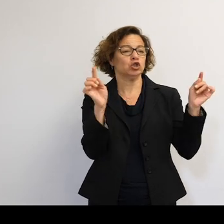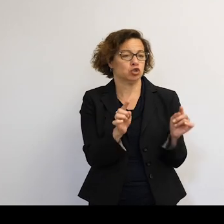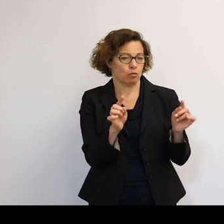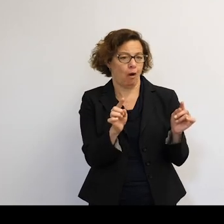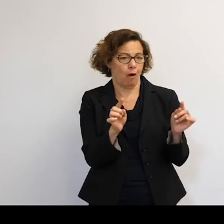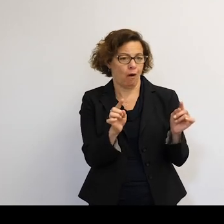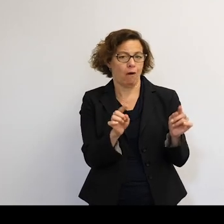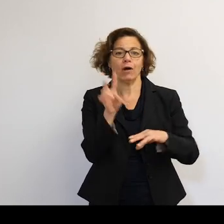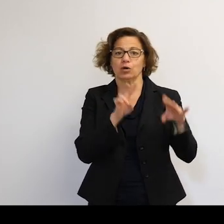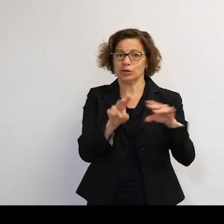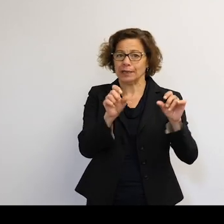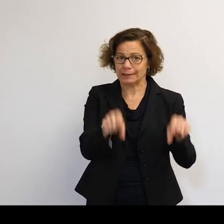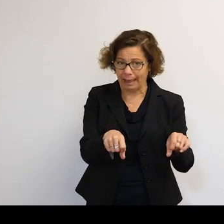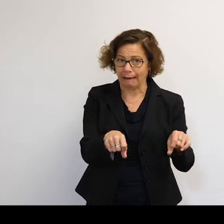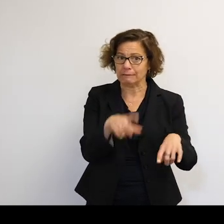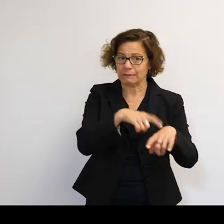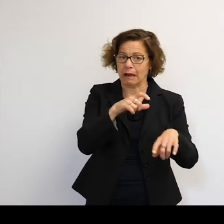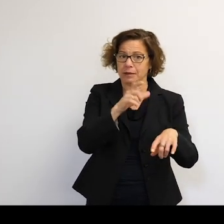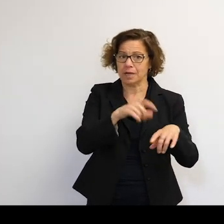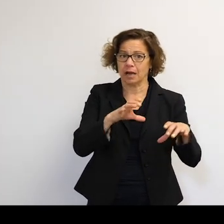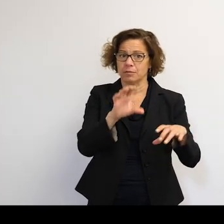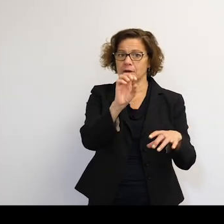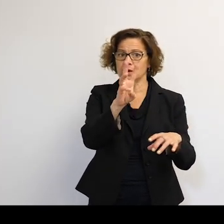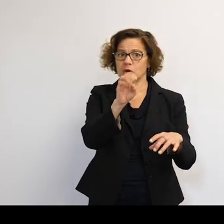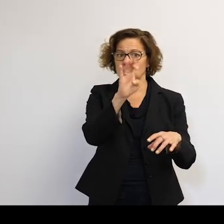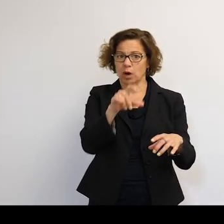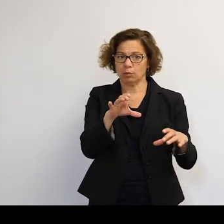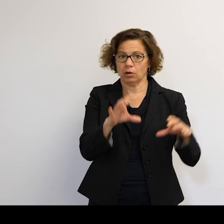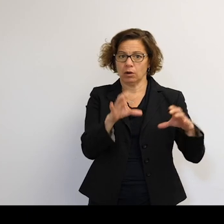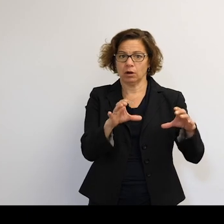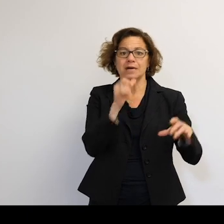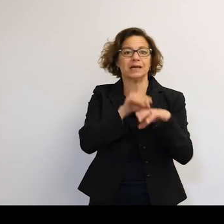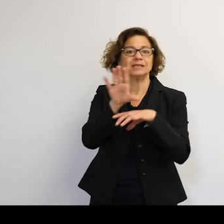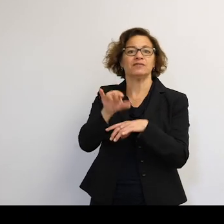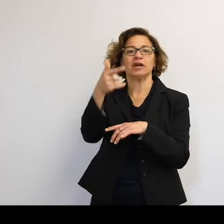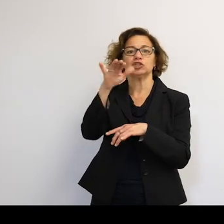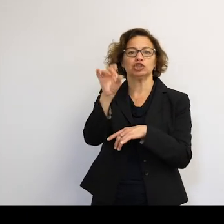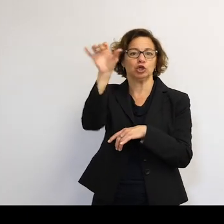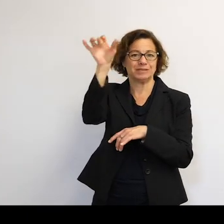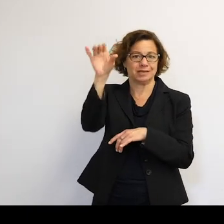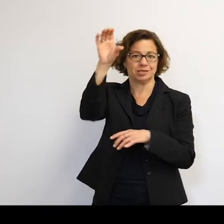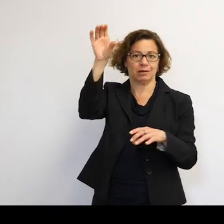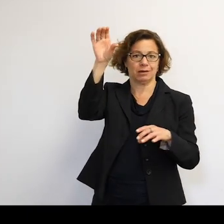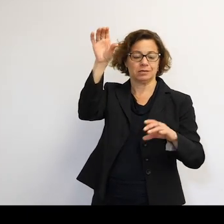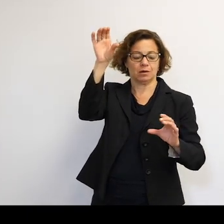with a predictable enough timescale, the orbits-- it didn't really affect geostationary, basically. There'll be small changes, but nothing significant.